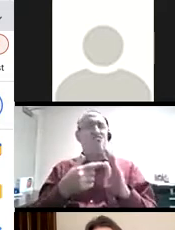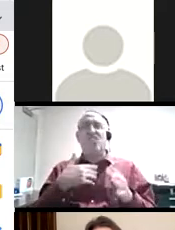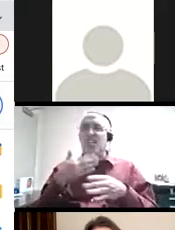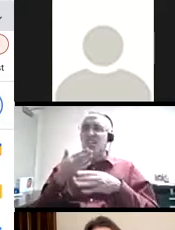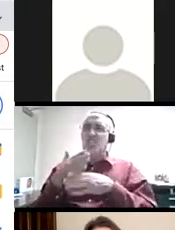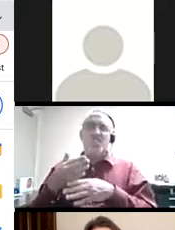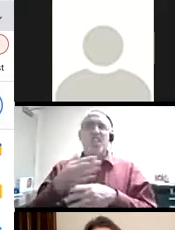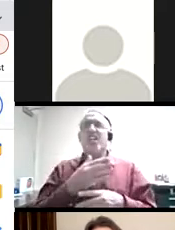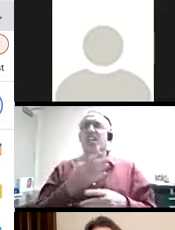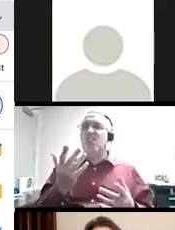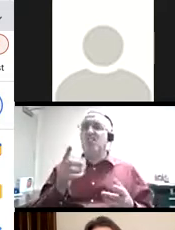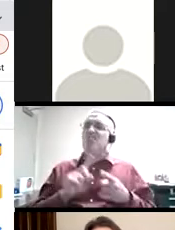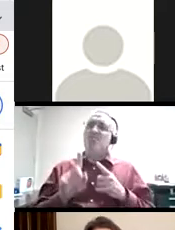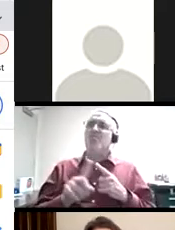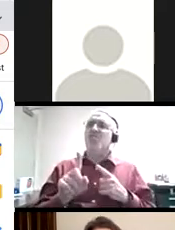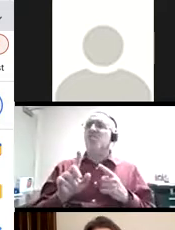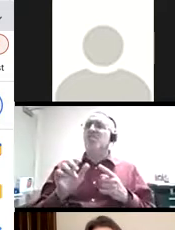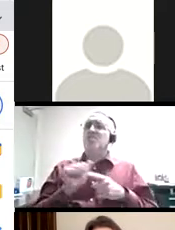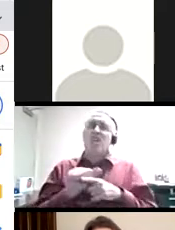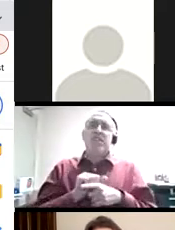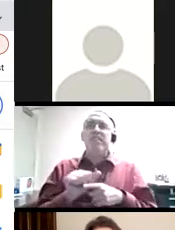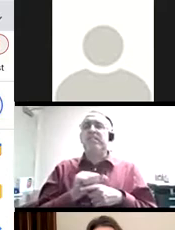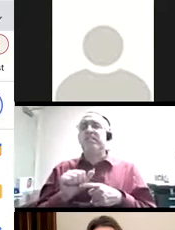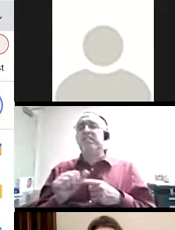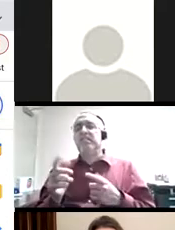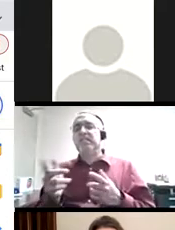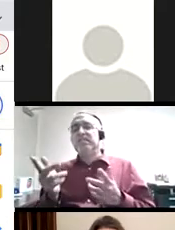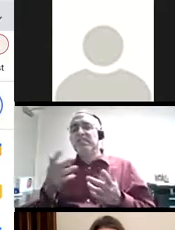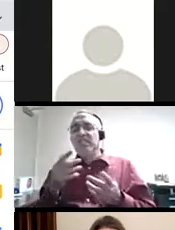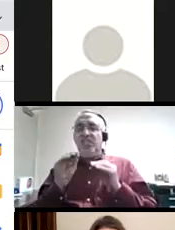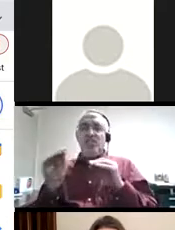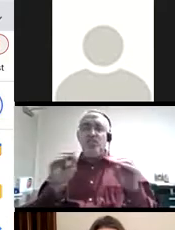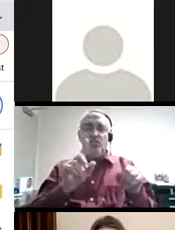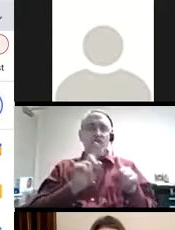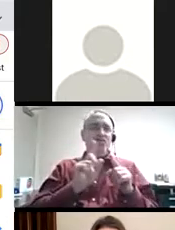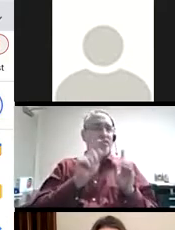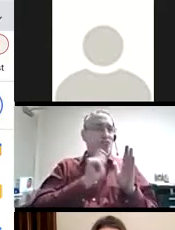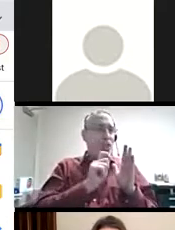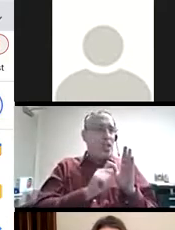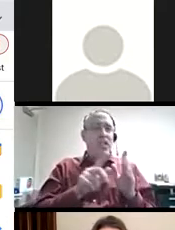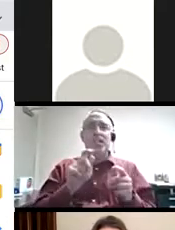shared Chavez's exercise which helps articulate the difference between writing and editing and